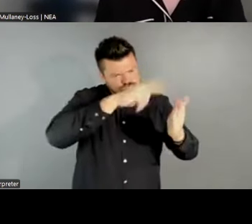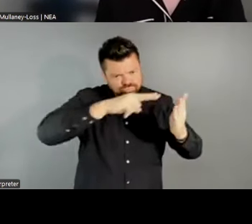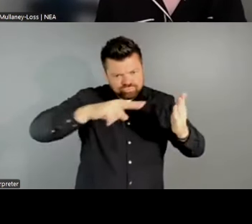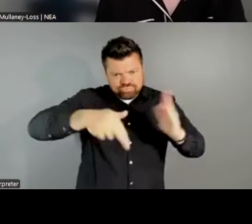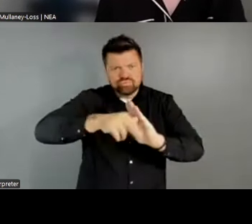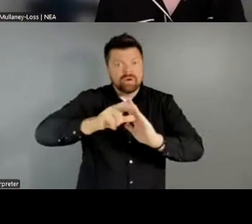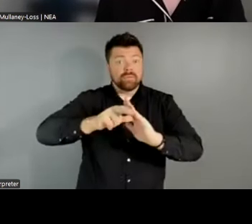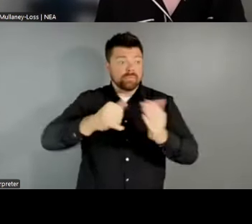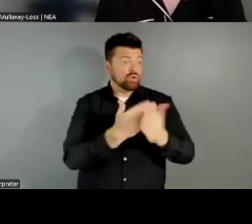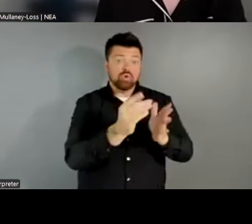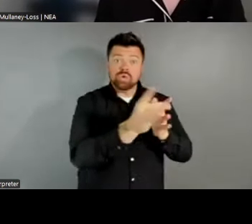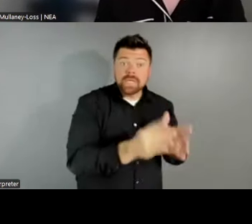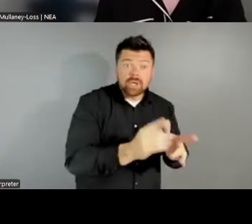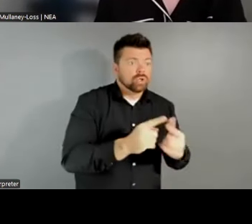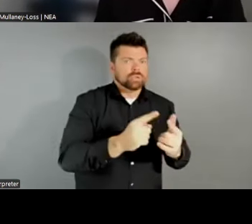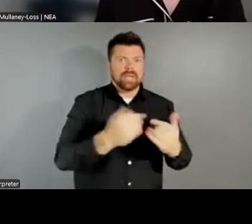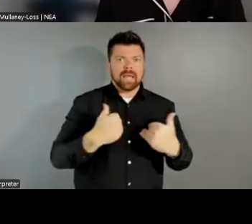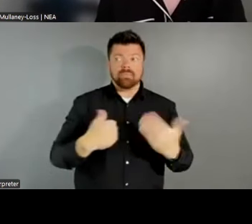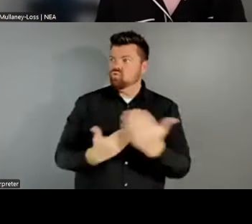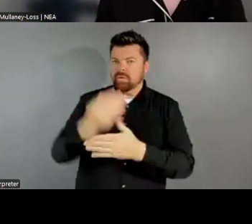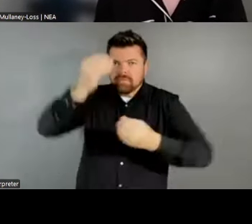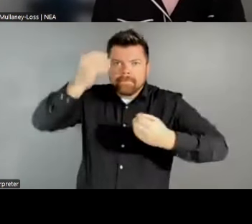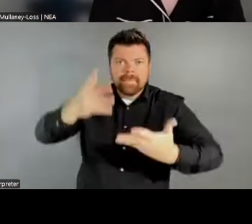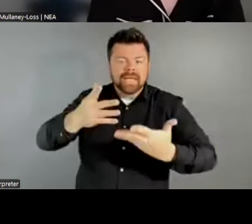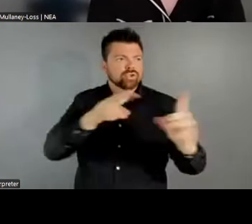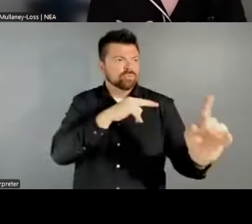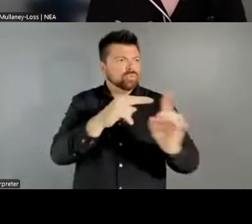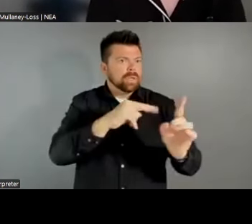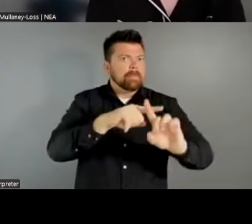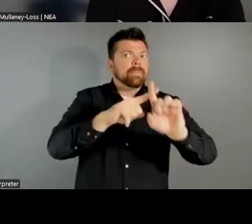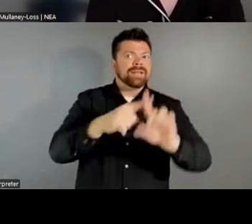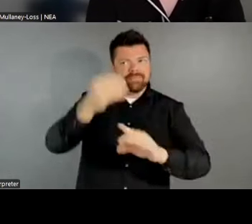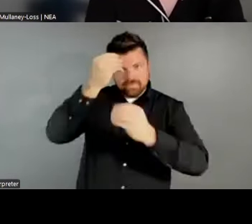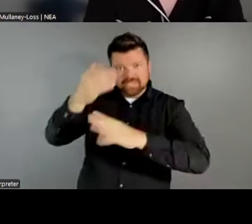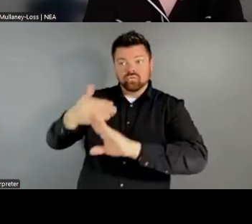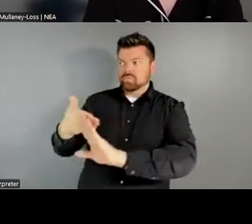new and different perspectives, but may not have access to the networks and the content. I think,